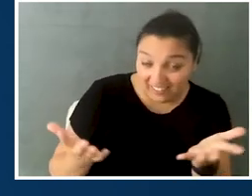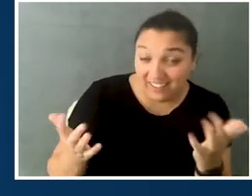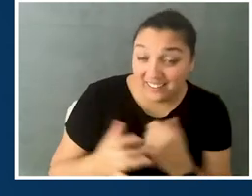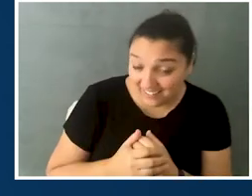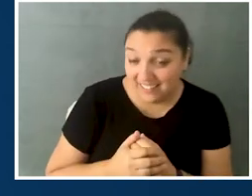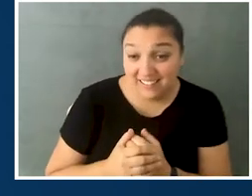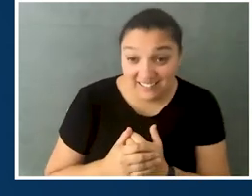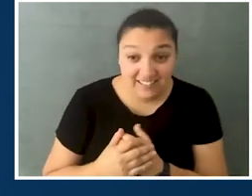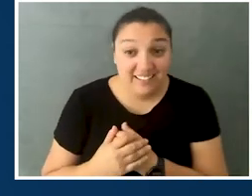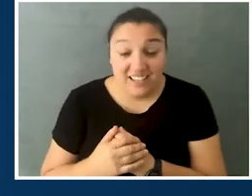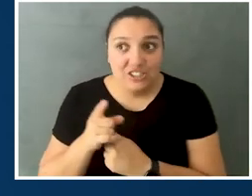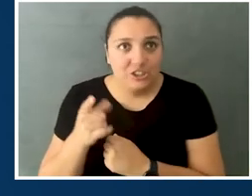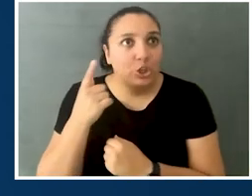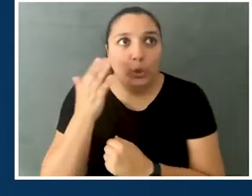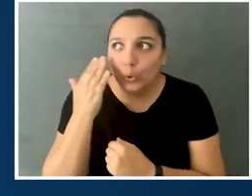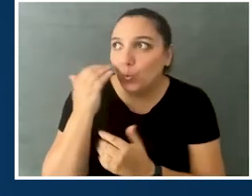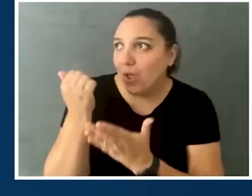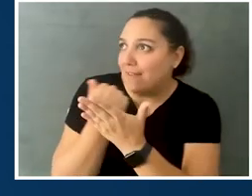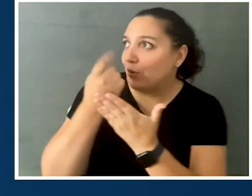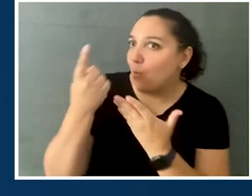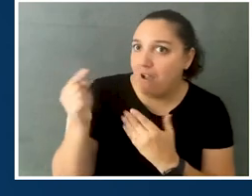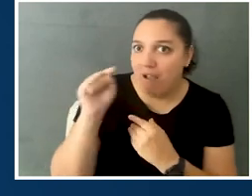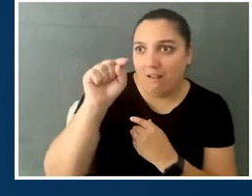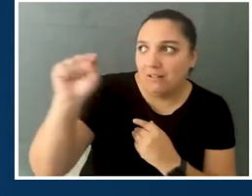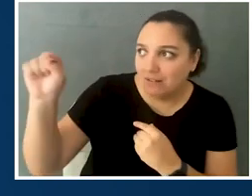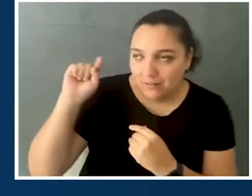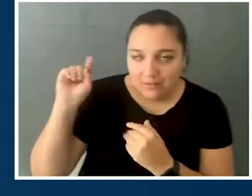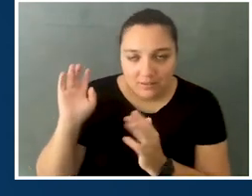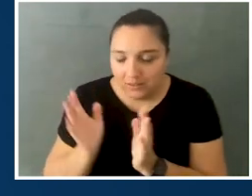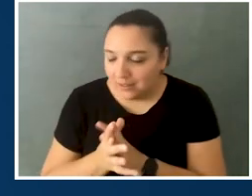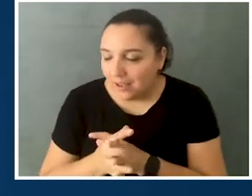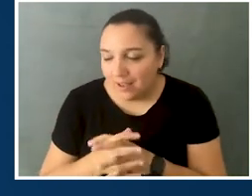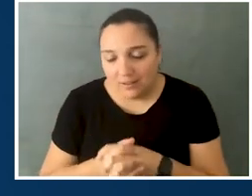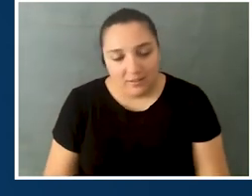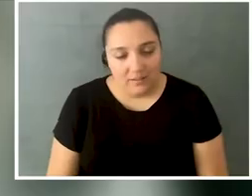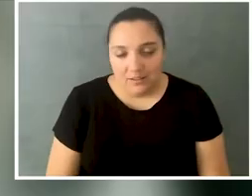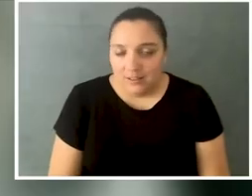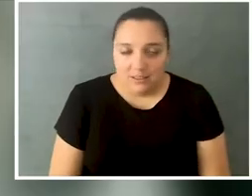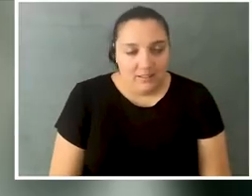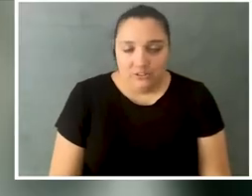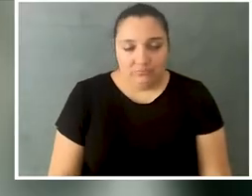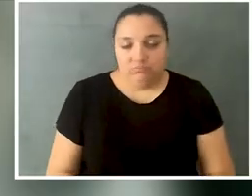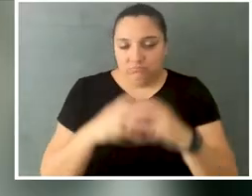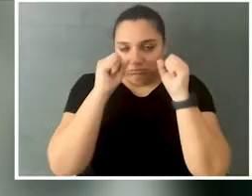and Judy knew everyone. Yeah. It's just so remarkable.